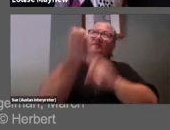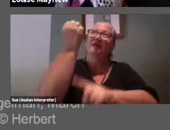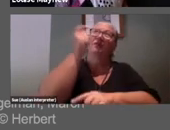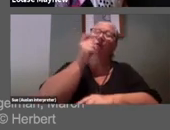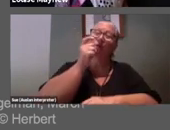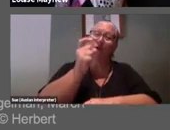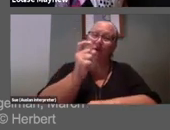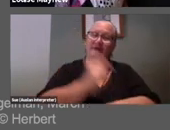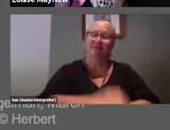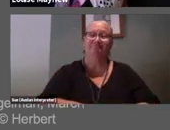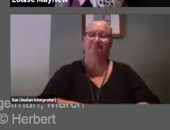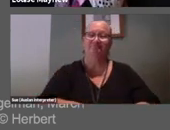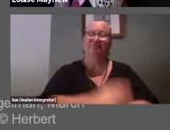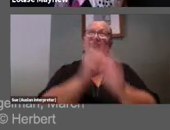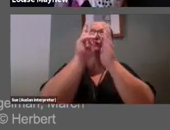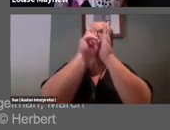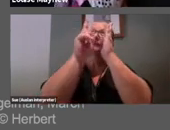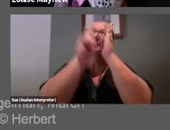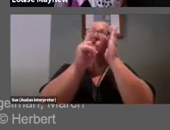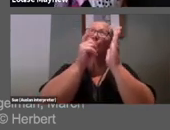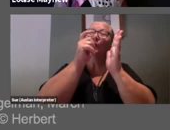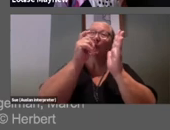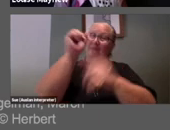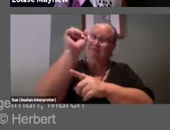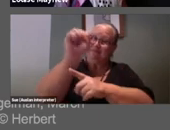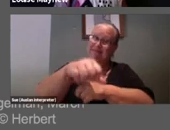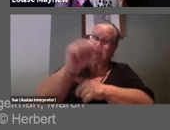Reading the word ‘yes’ on the ceiling thenn has a kind